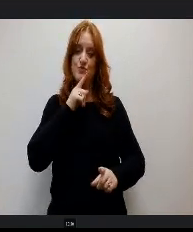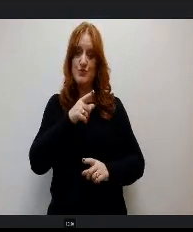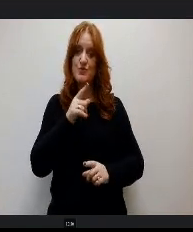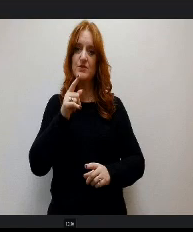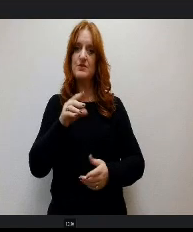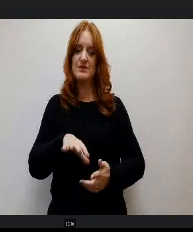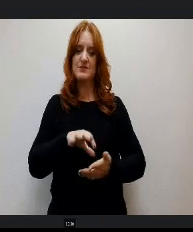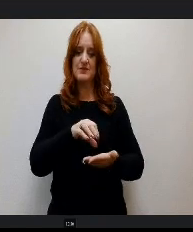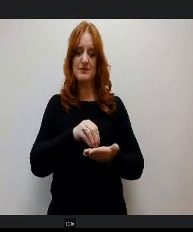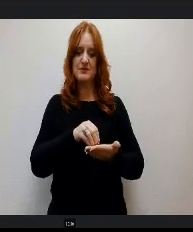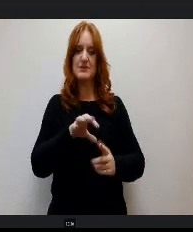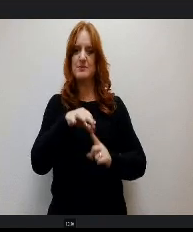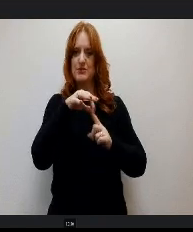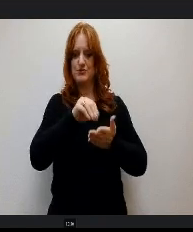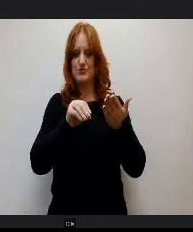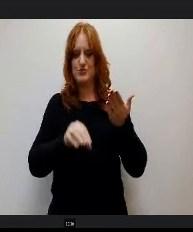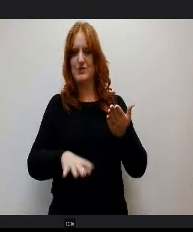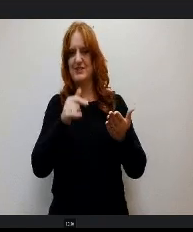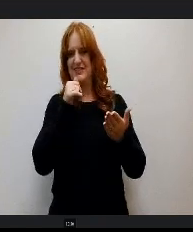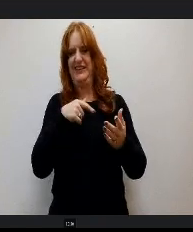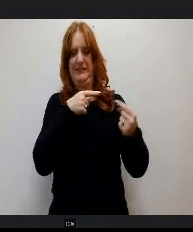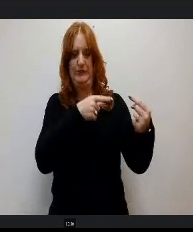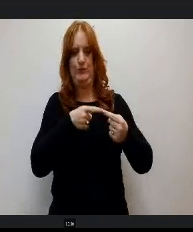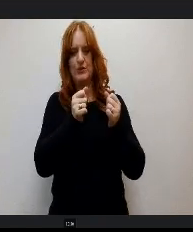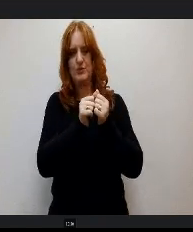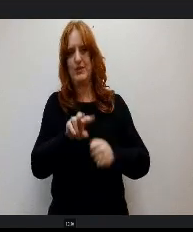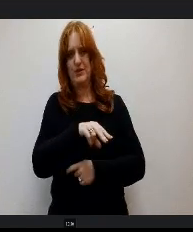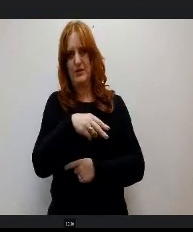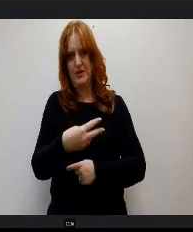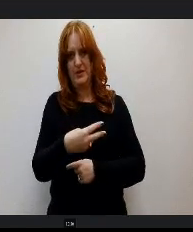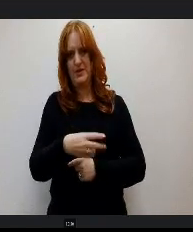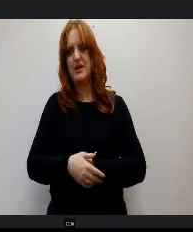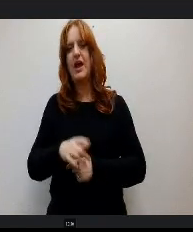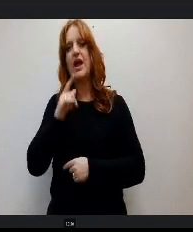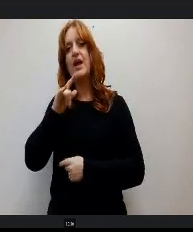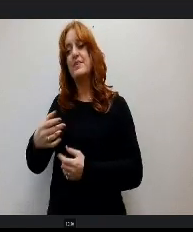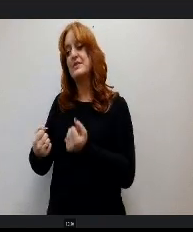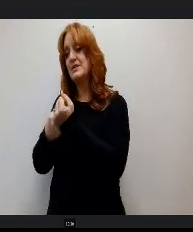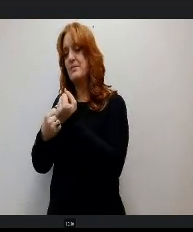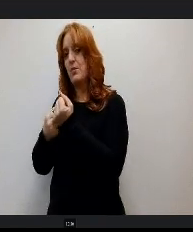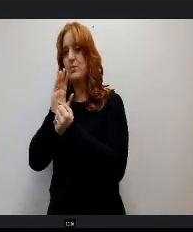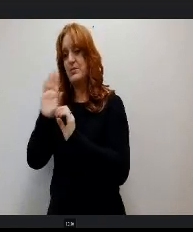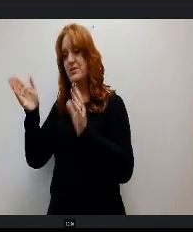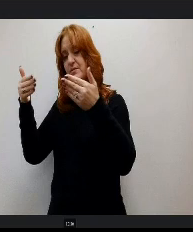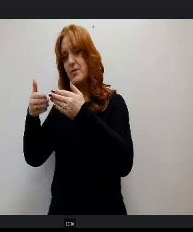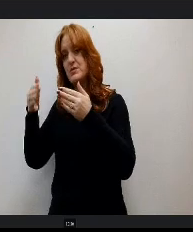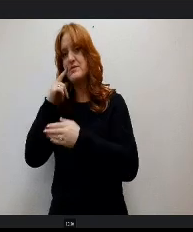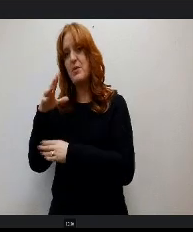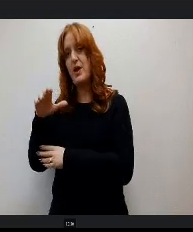students with dyslexia high quality literacy instruction n and support will be a primary focus for Aspen Valley Campus in the coming